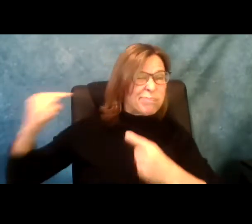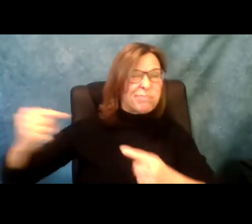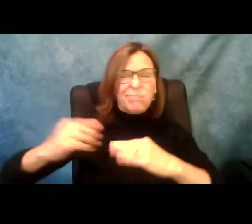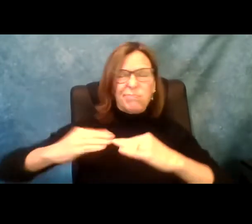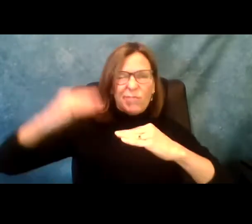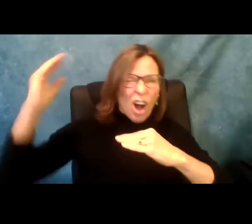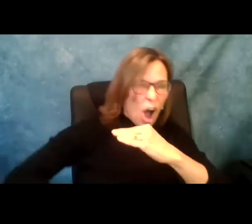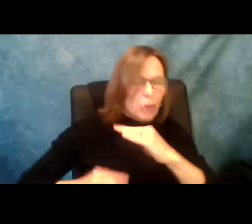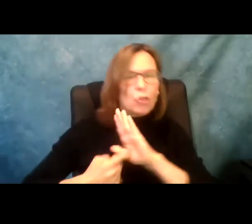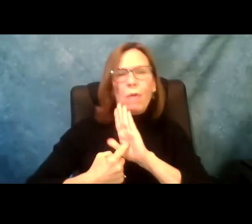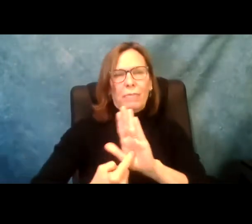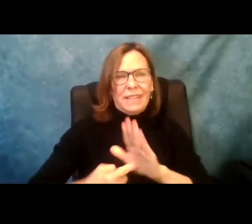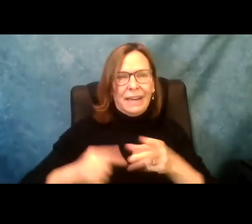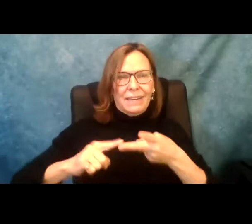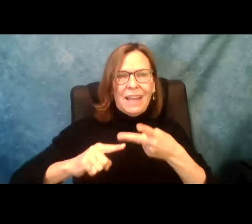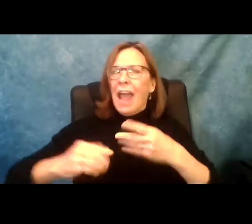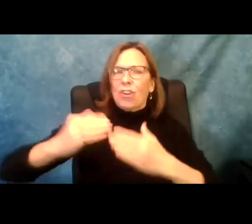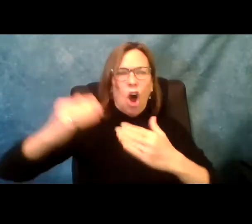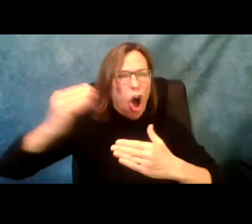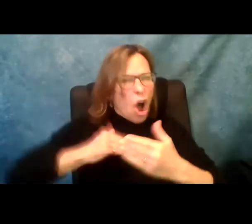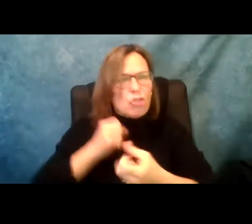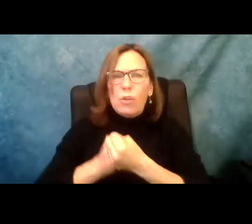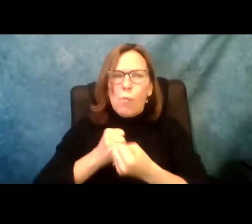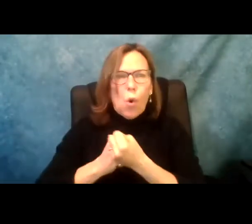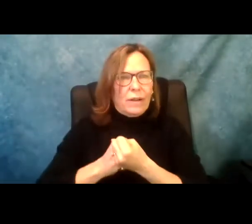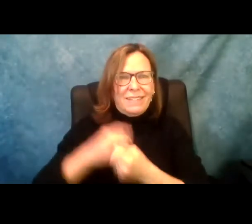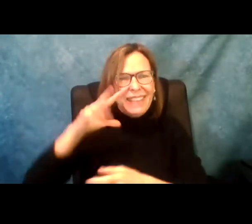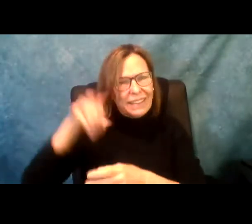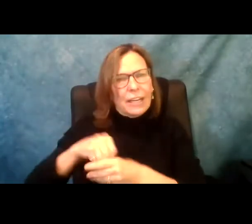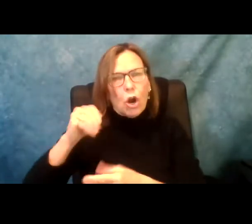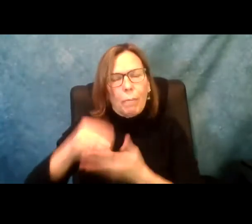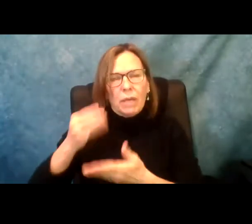For an industry that